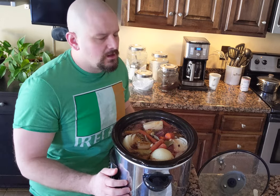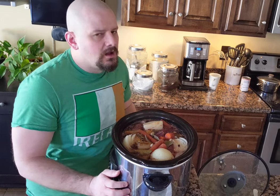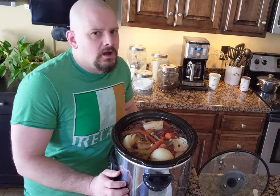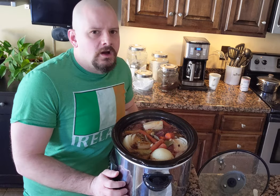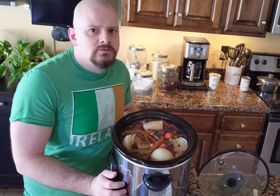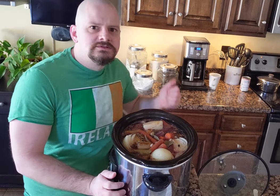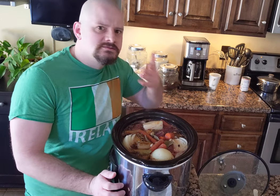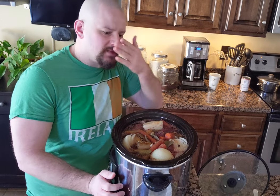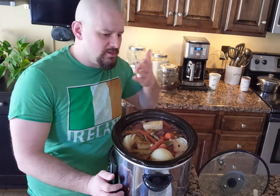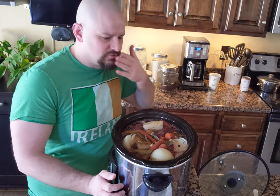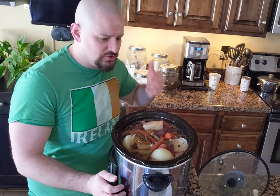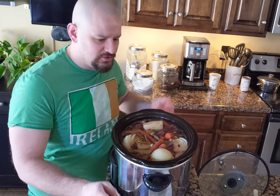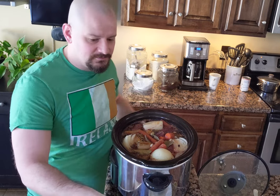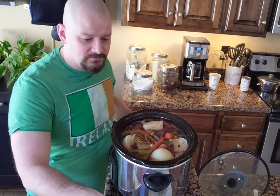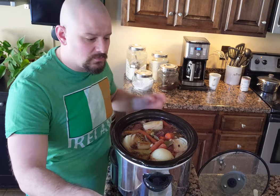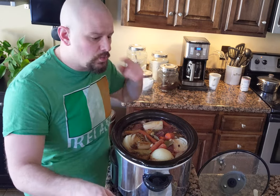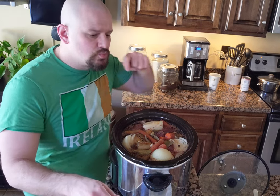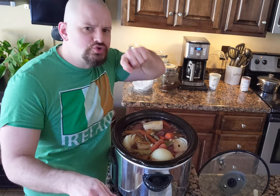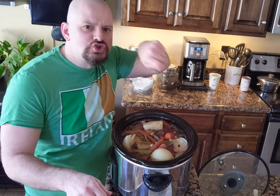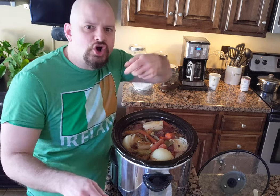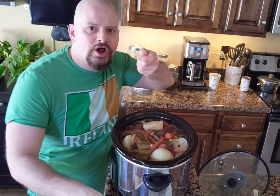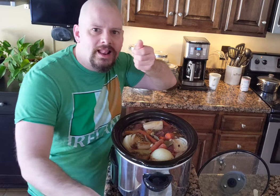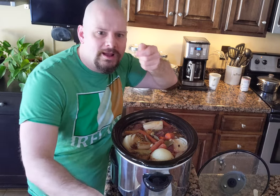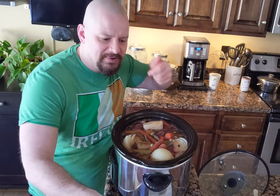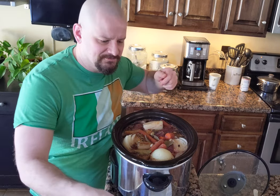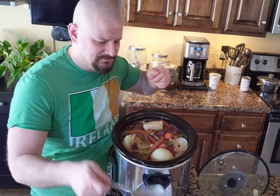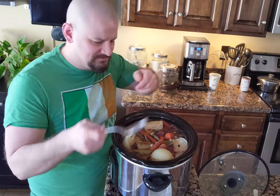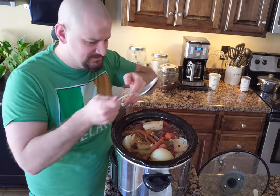Oh it smells good. I'll stir it a little.